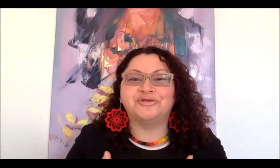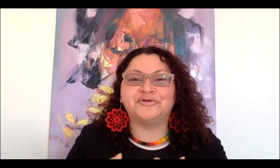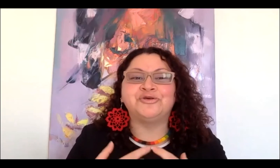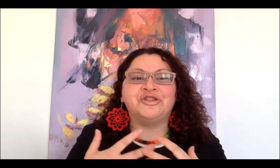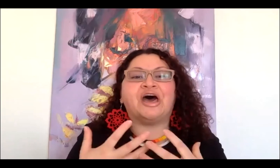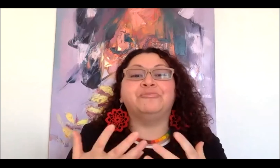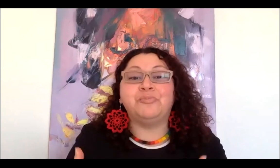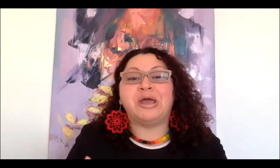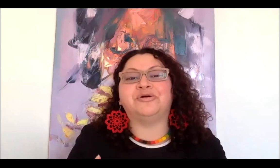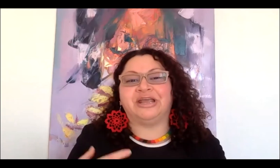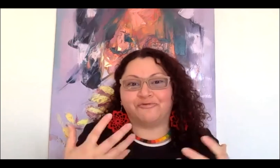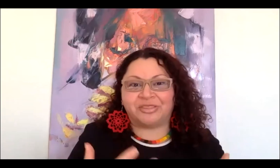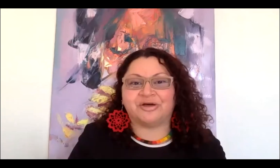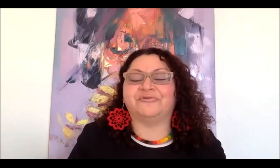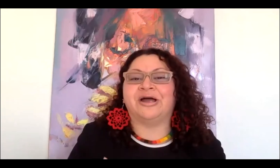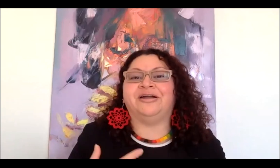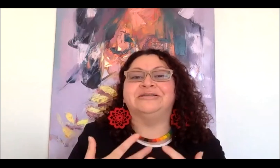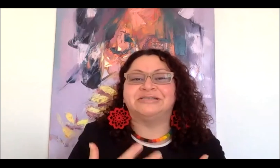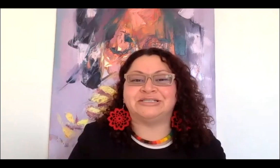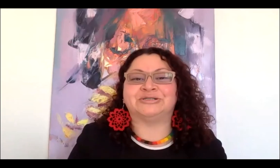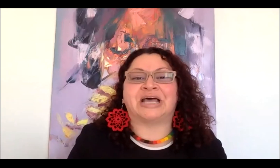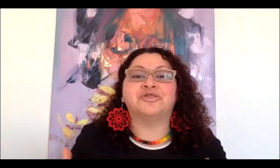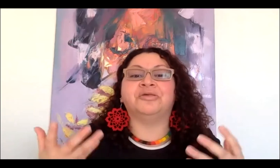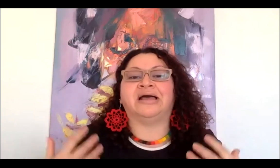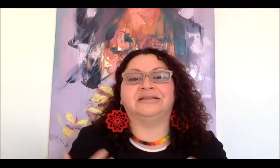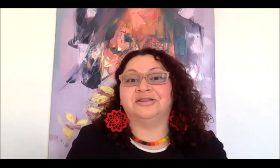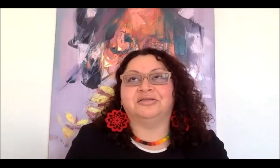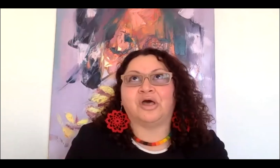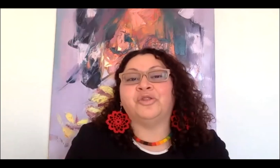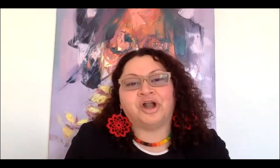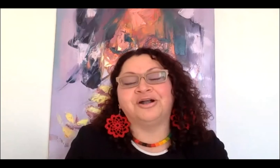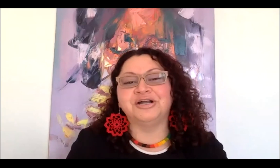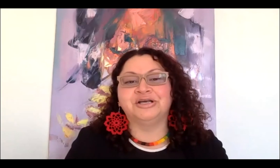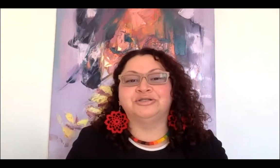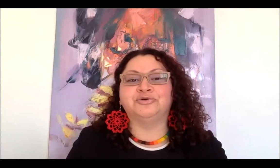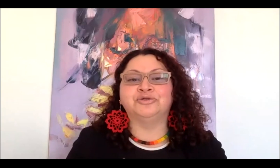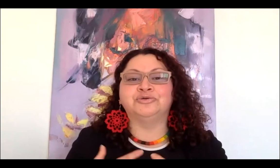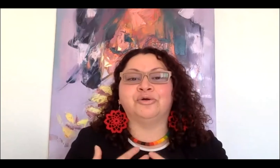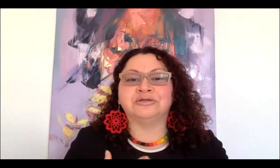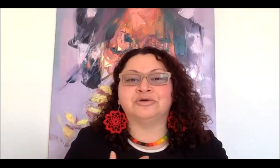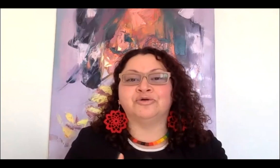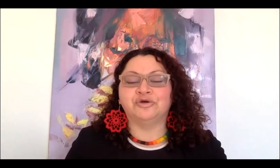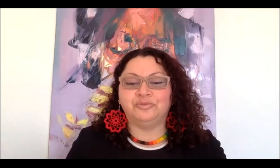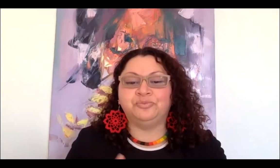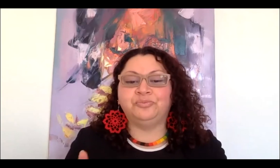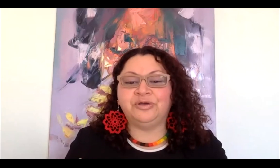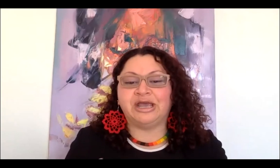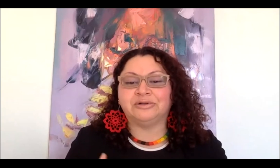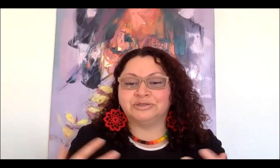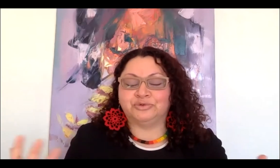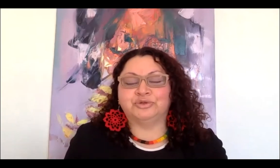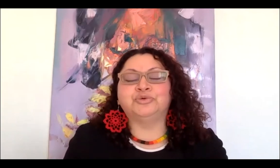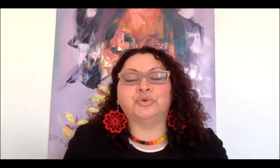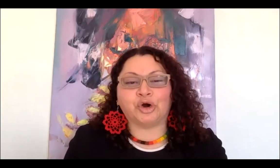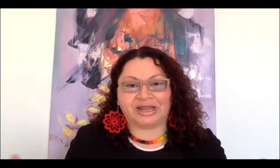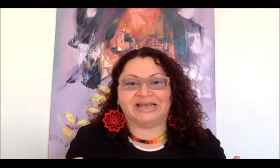to that memory and what her ancestors had taught her to also be able to work